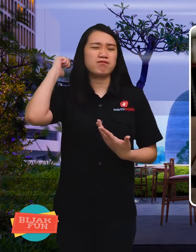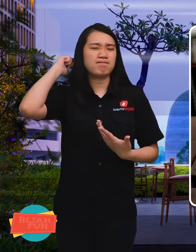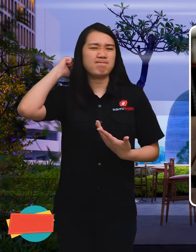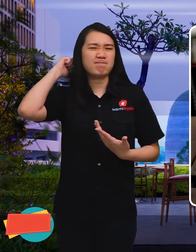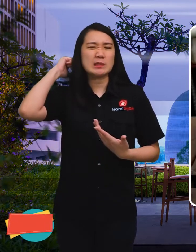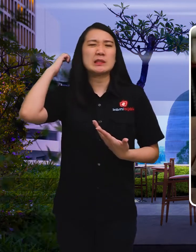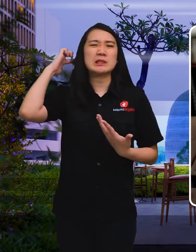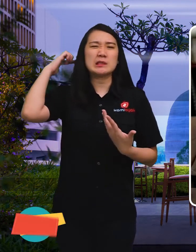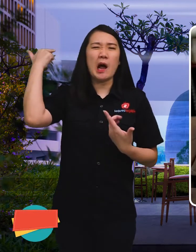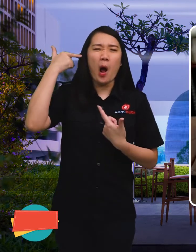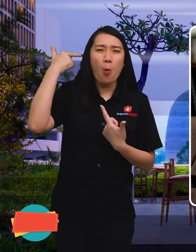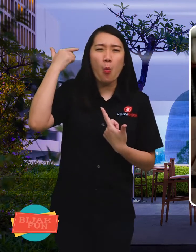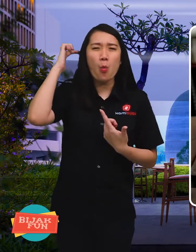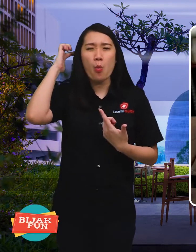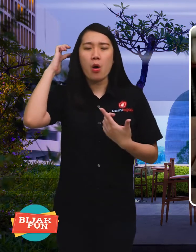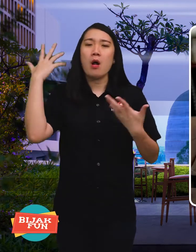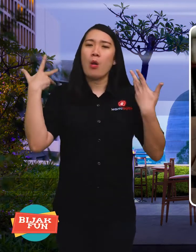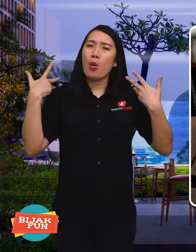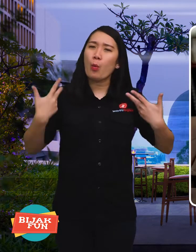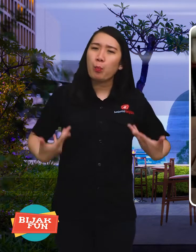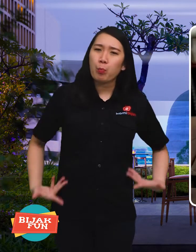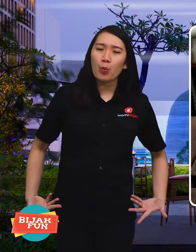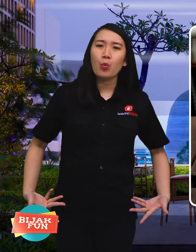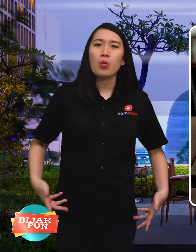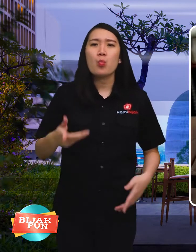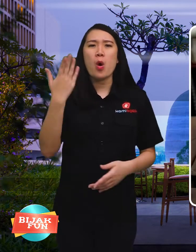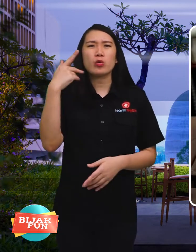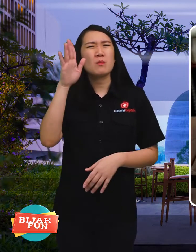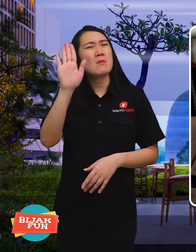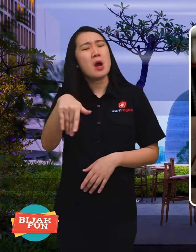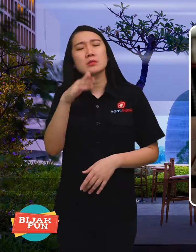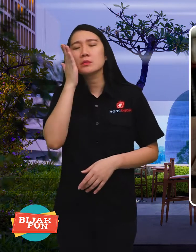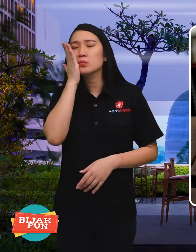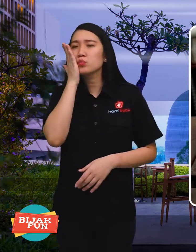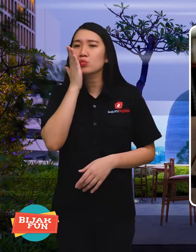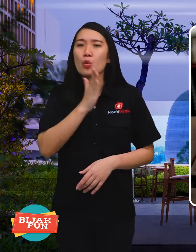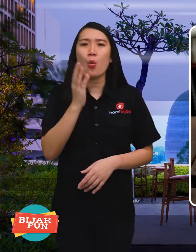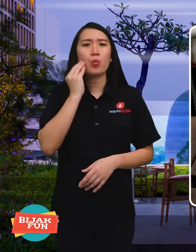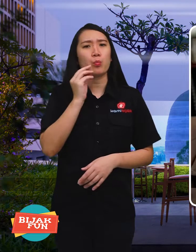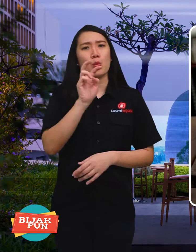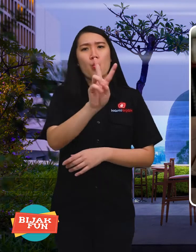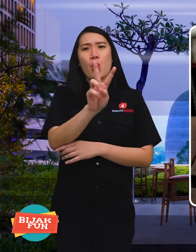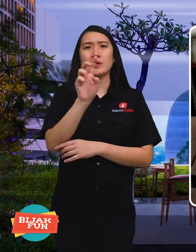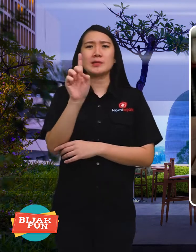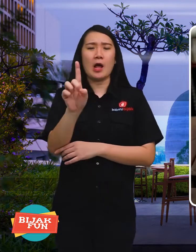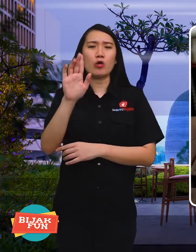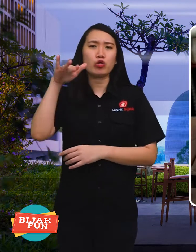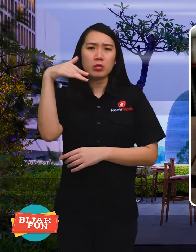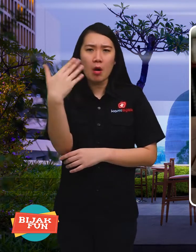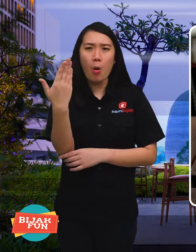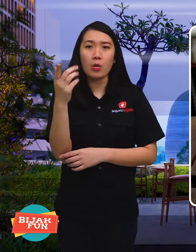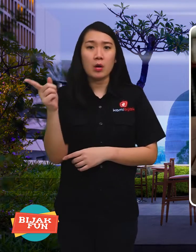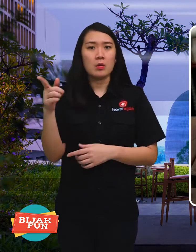who have neurological disorders or paralysis at the young age of 21 years.